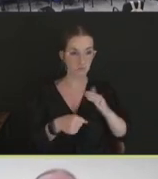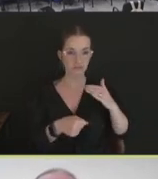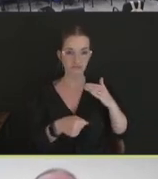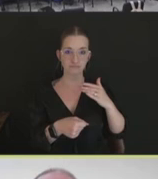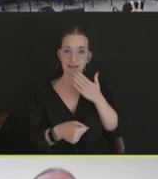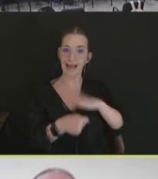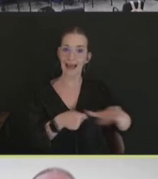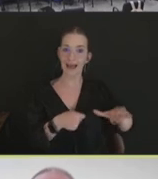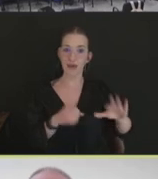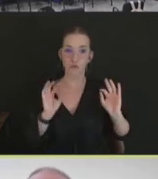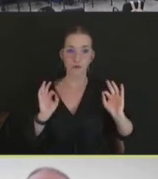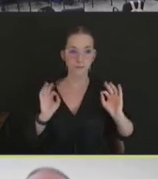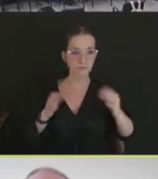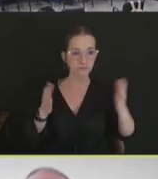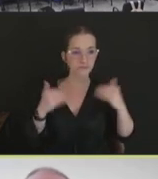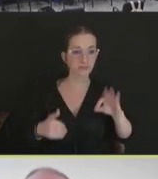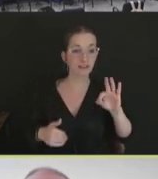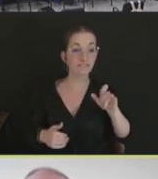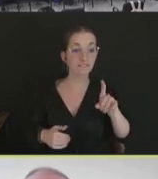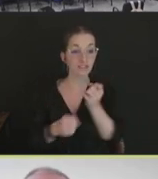Field safety studies are also performed, to make sure that